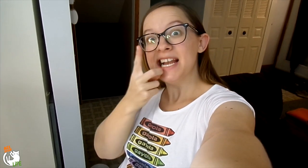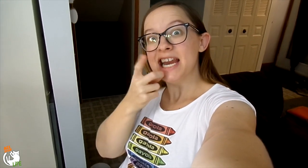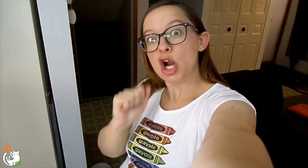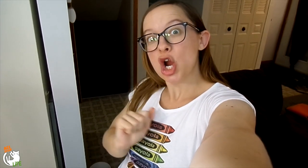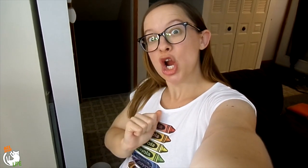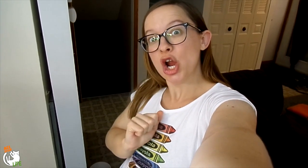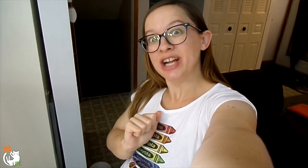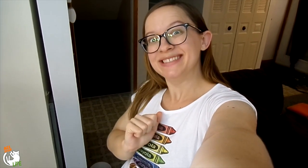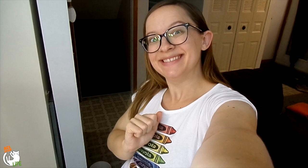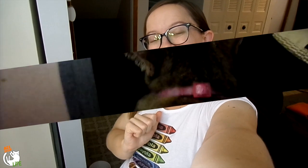Now I'm gonna make my dinner.